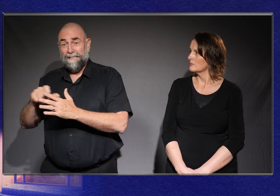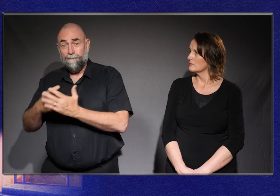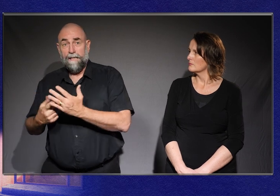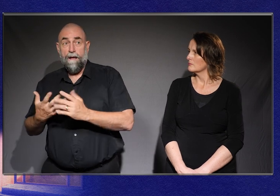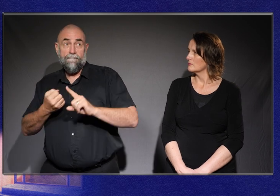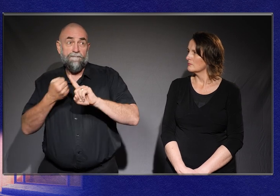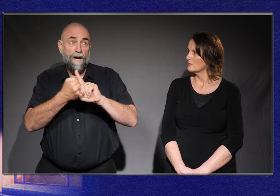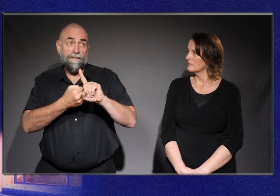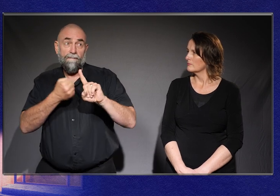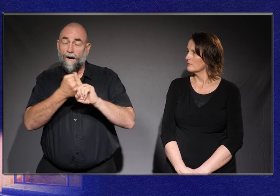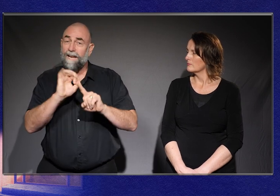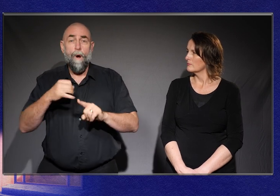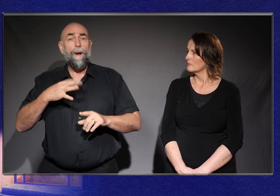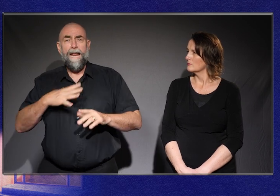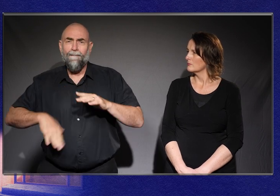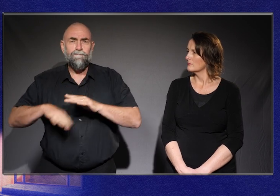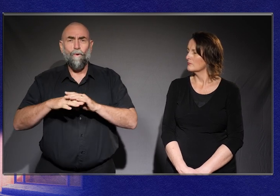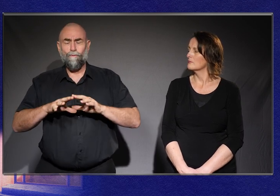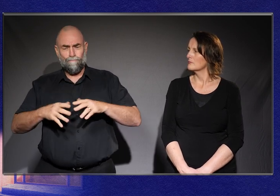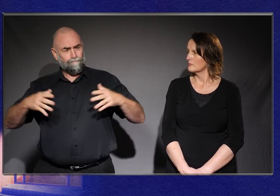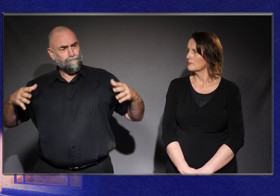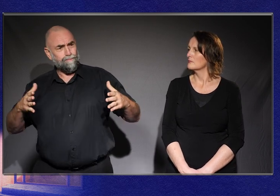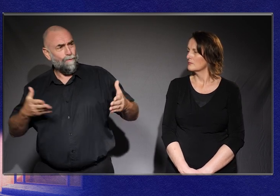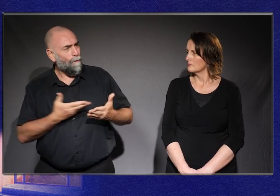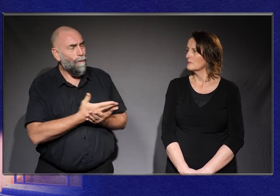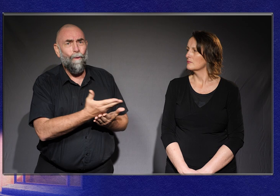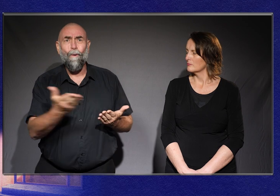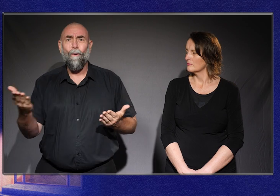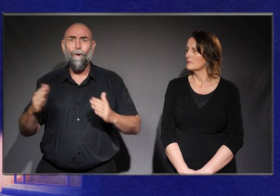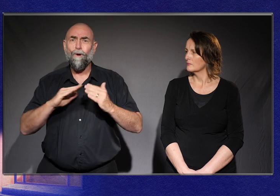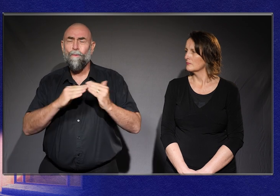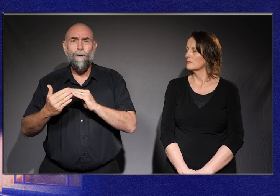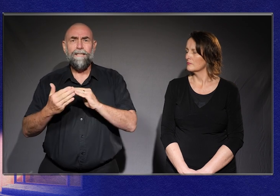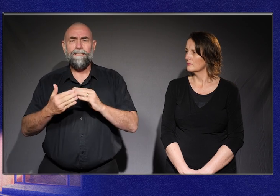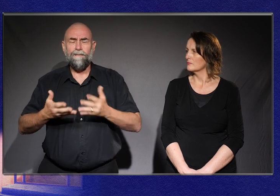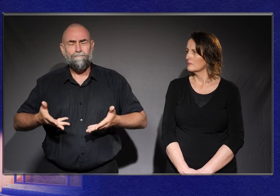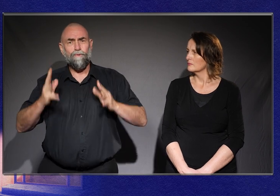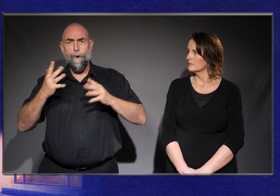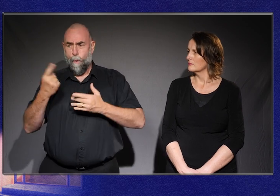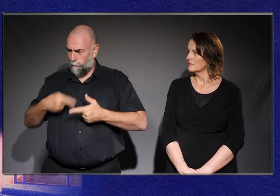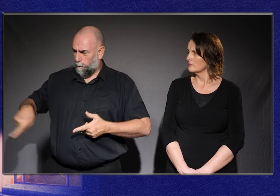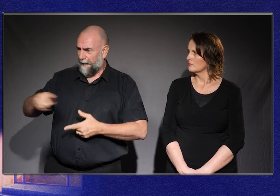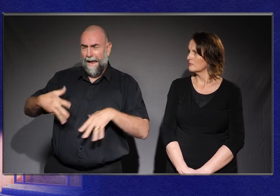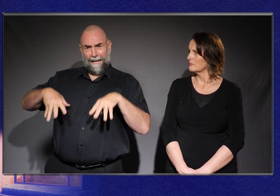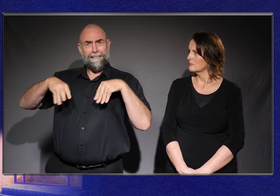We need the whole community to see us as we are. Embrace us for who we are.